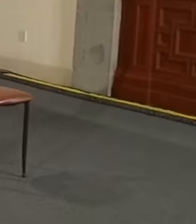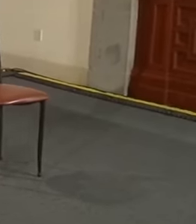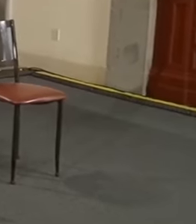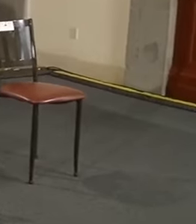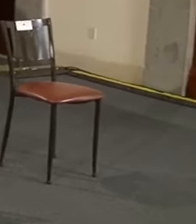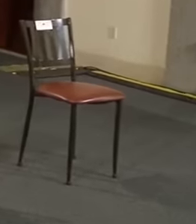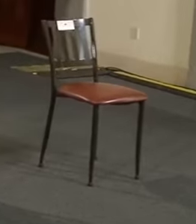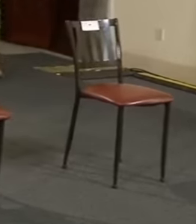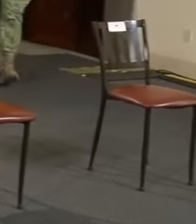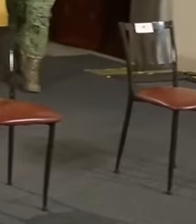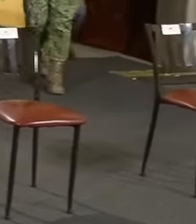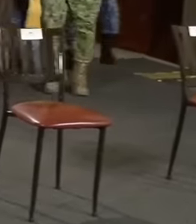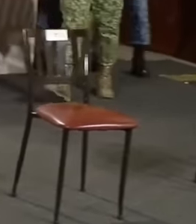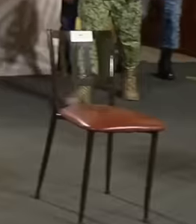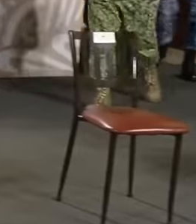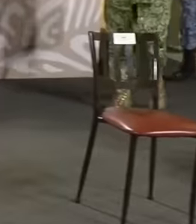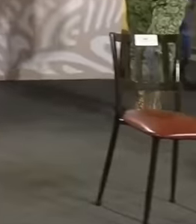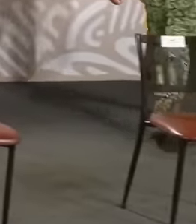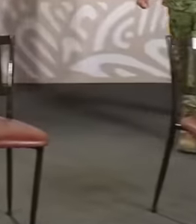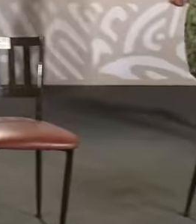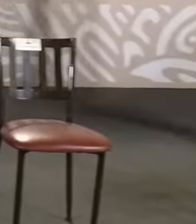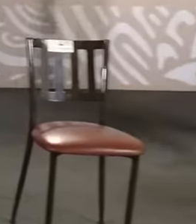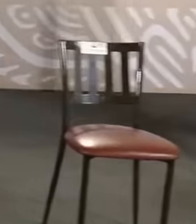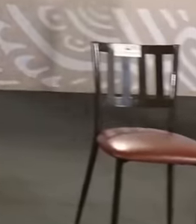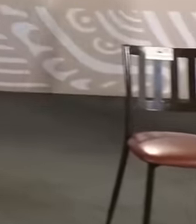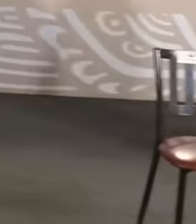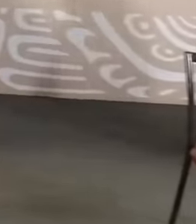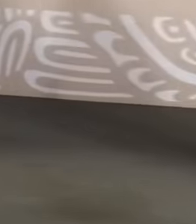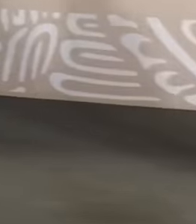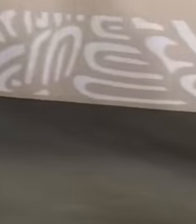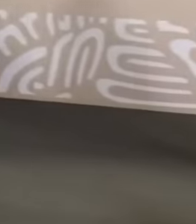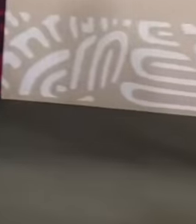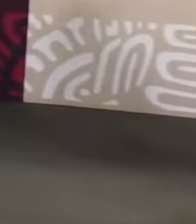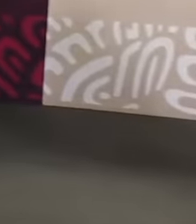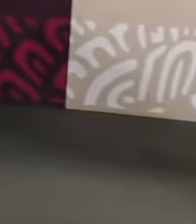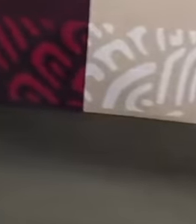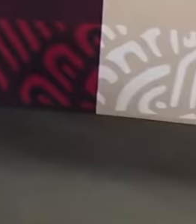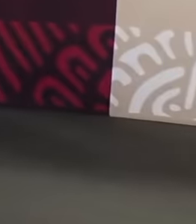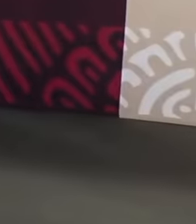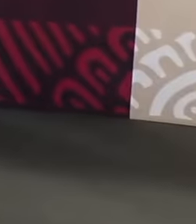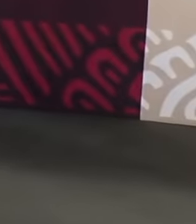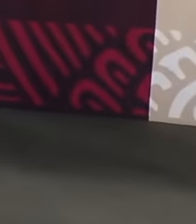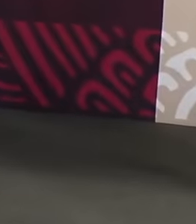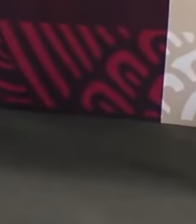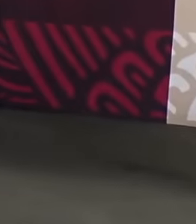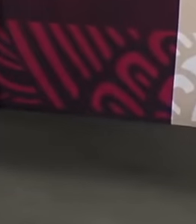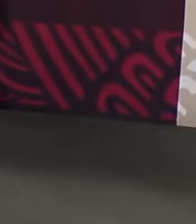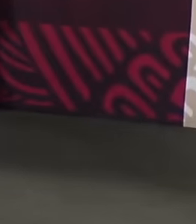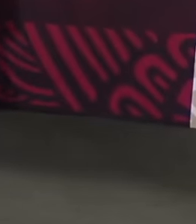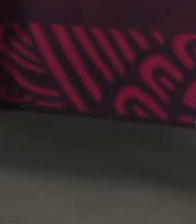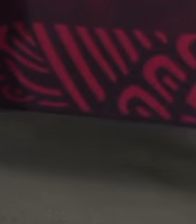encouragement to the press conference. He has just a few months left until his presidential term ends.